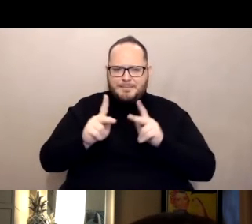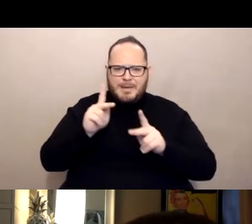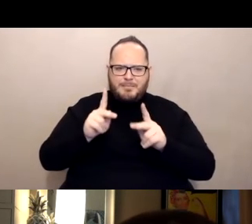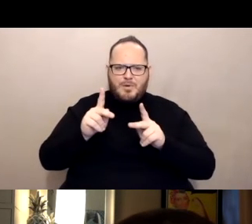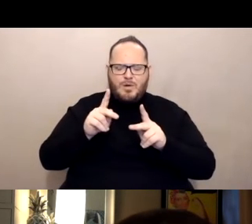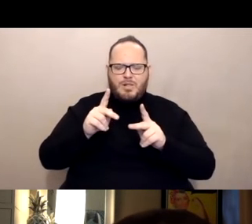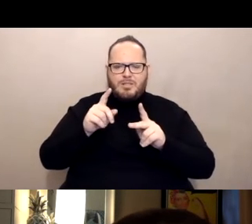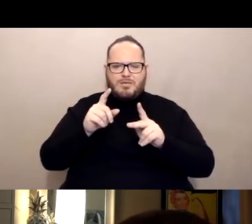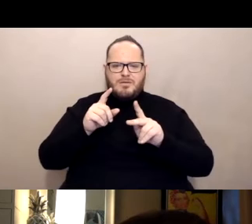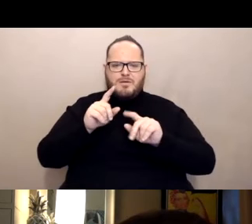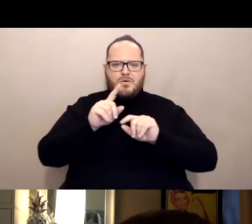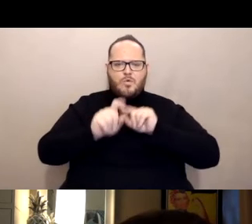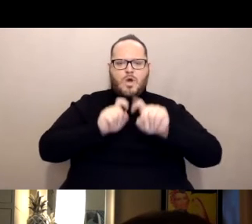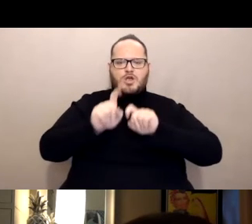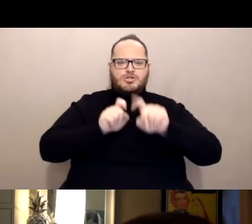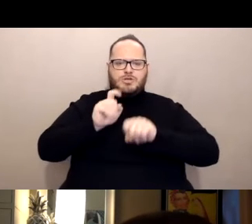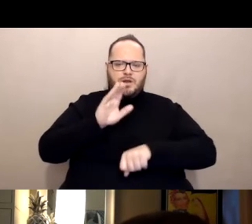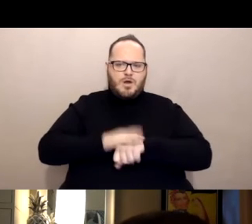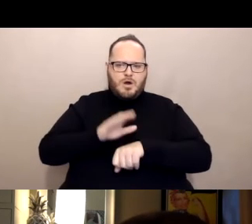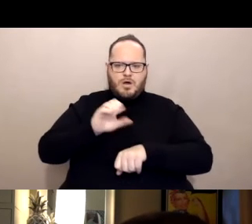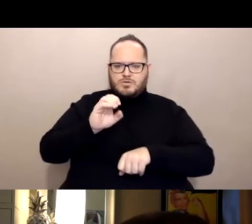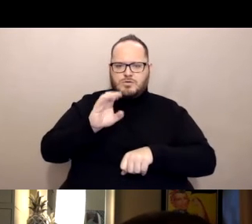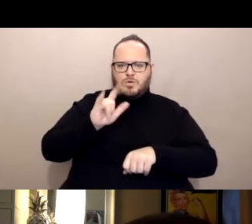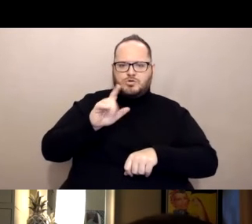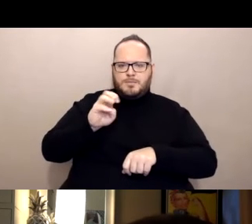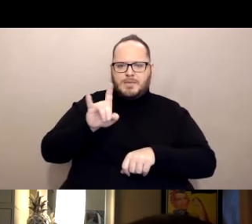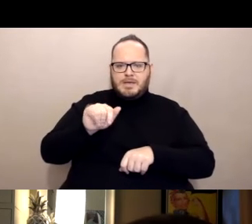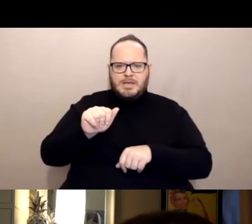About why someone got the vaccine before they did.